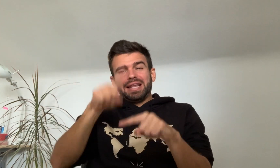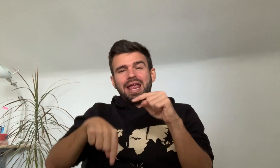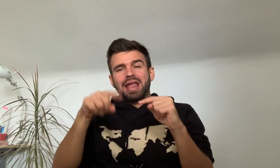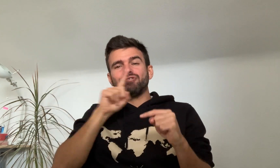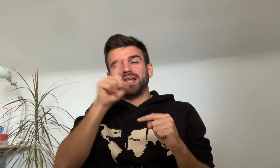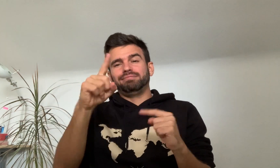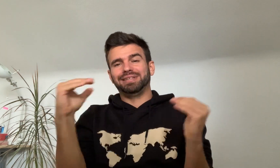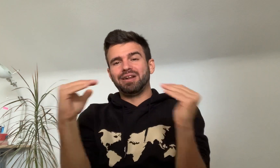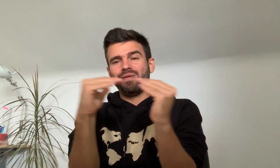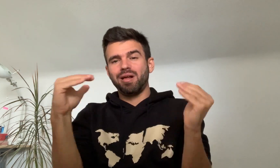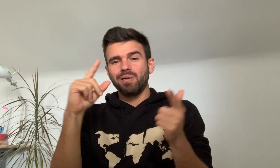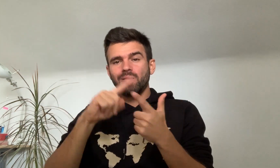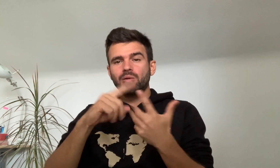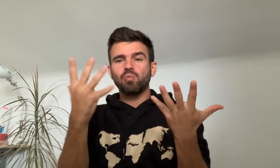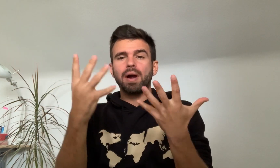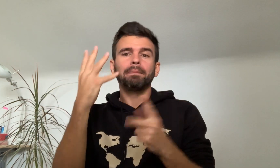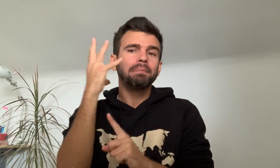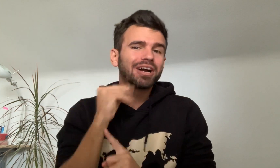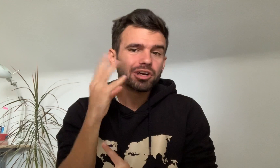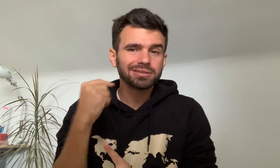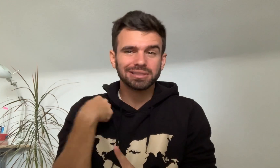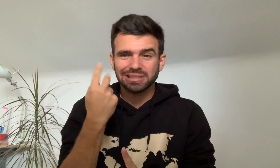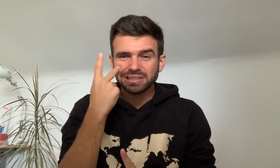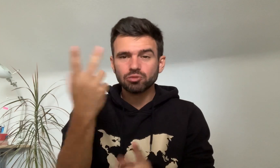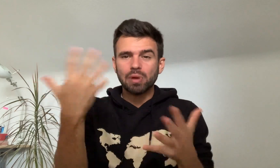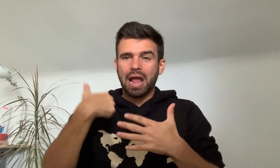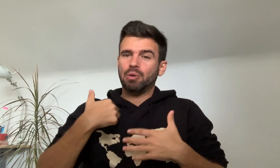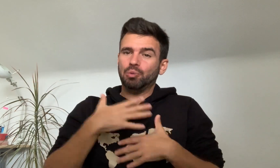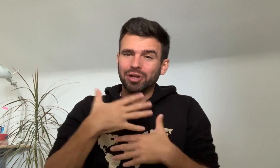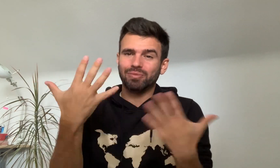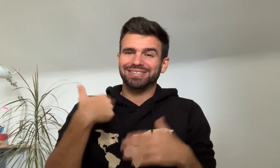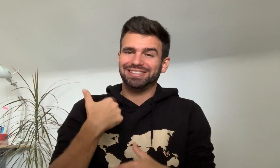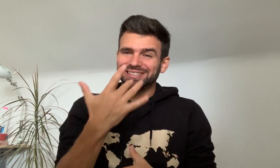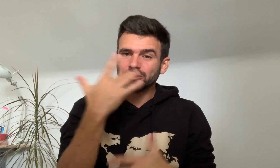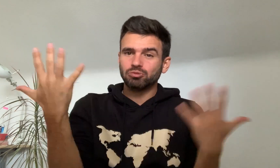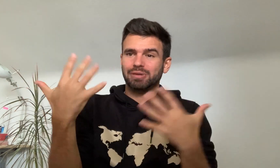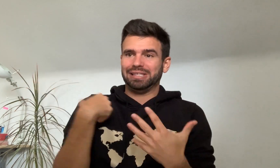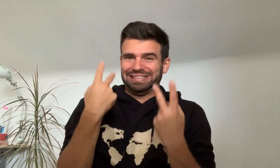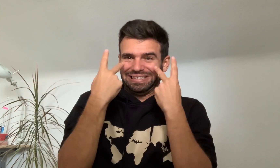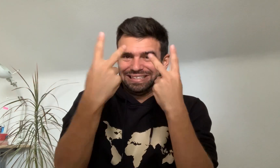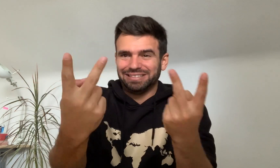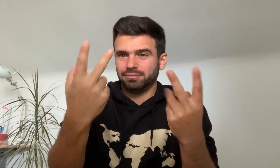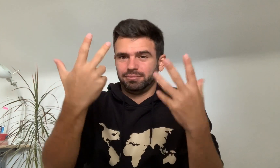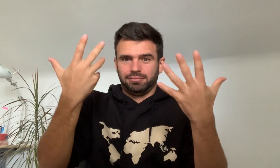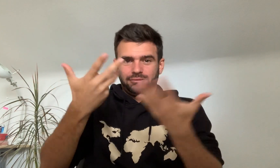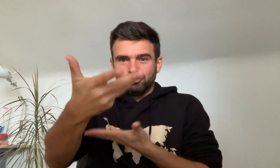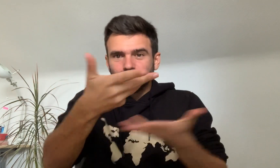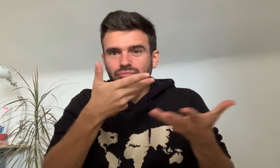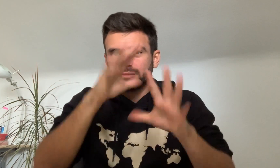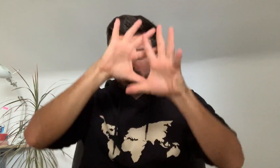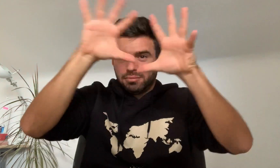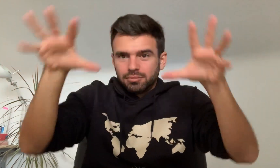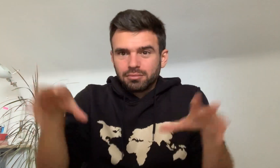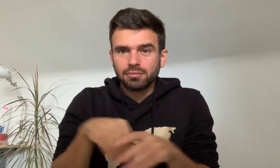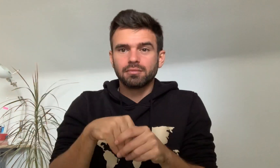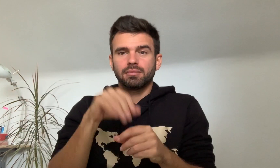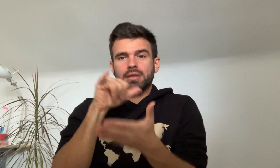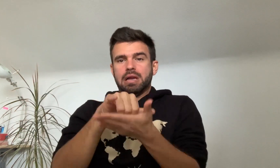but that can’t equate to the experience, and what I saw, breathed, and tasted